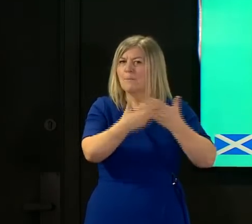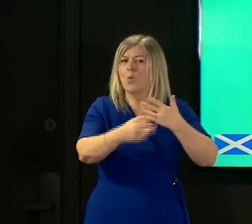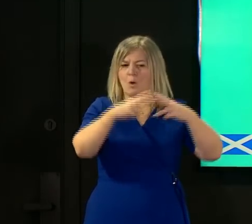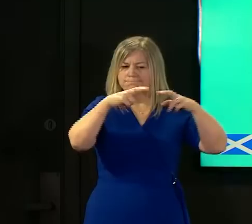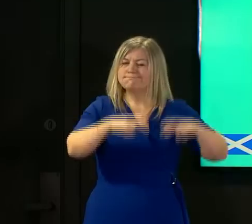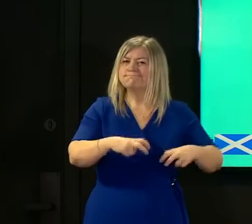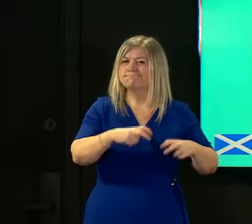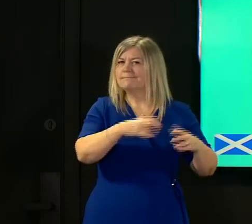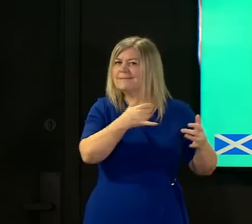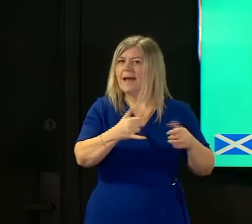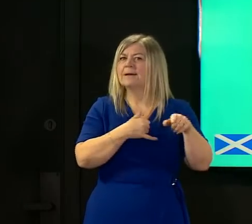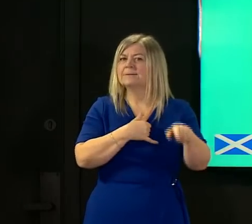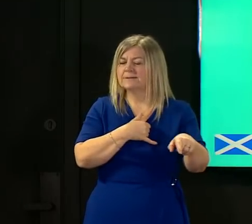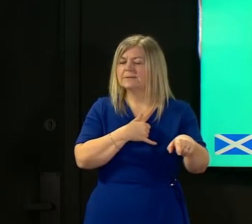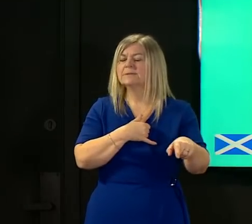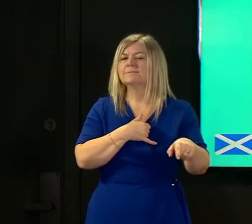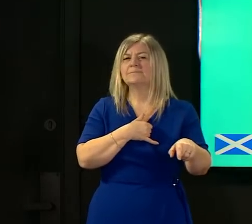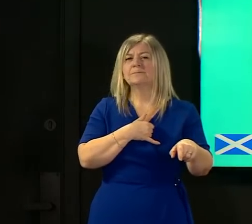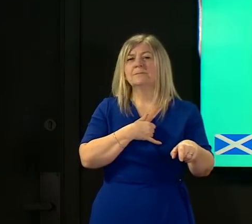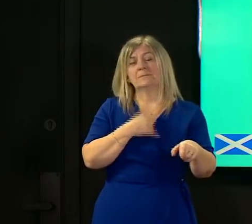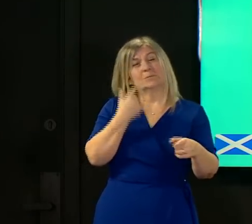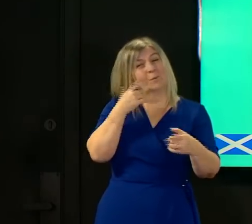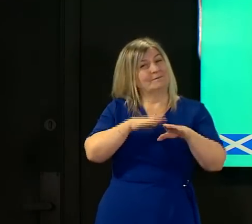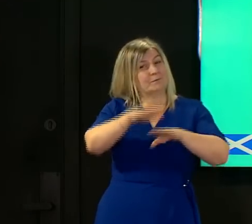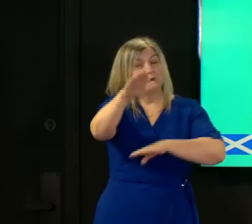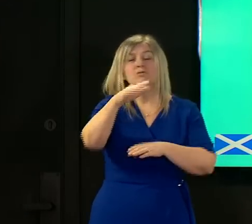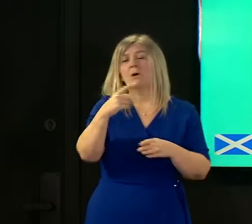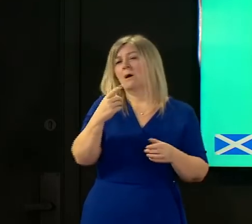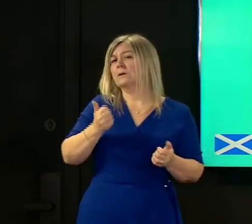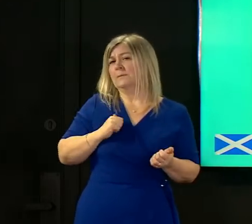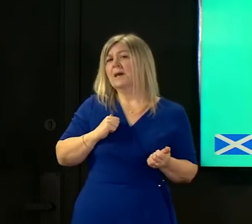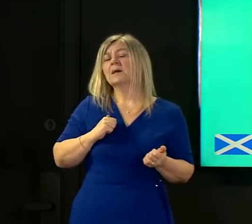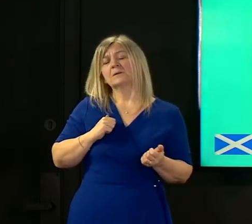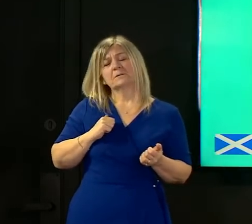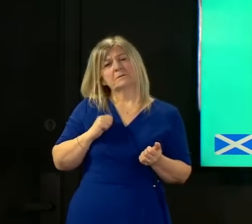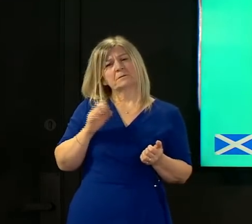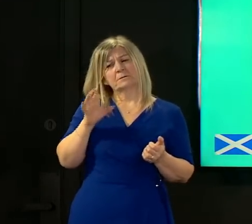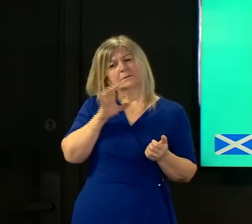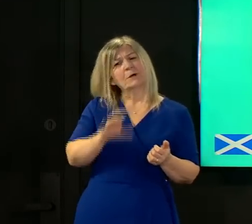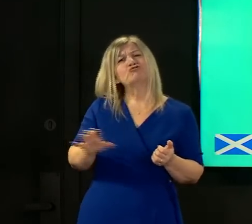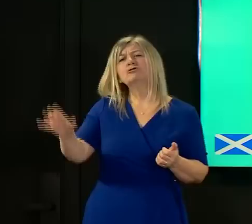future um it's something that countries around the world are going to be looking very very closely at